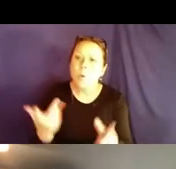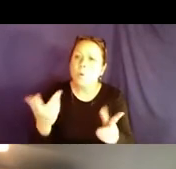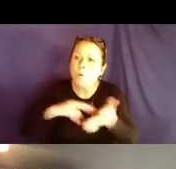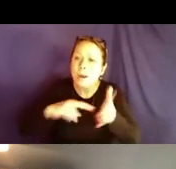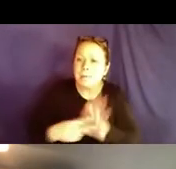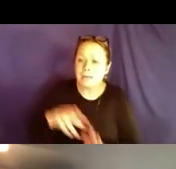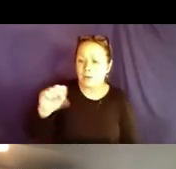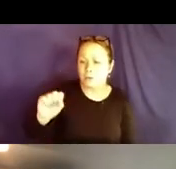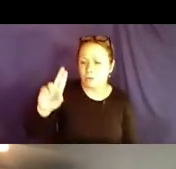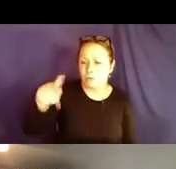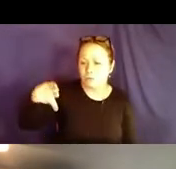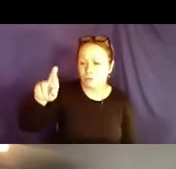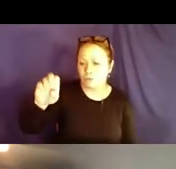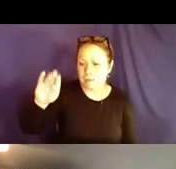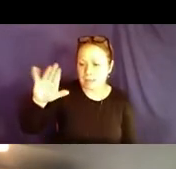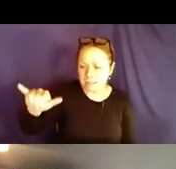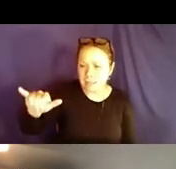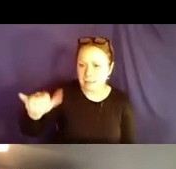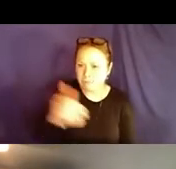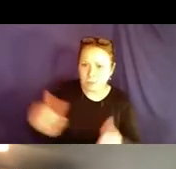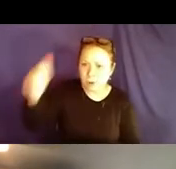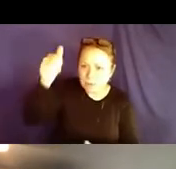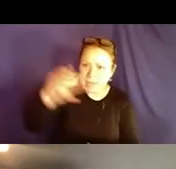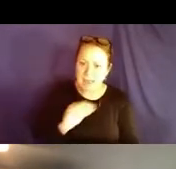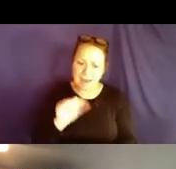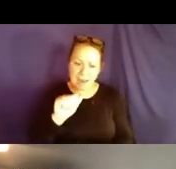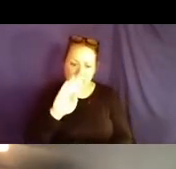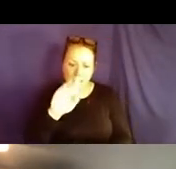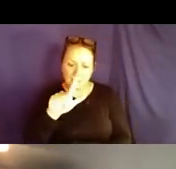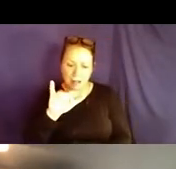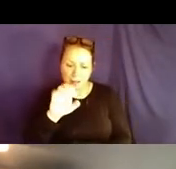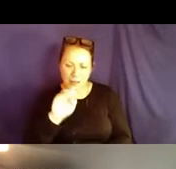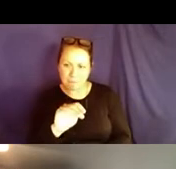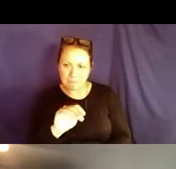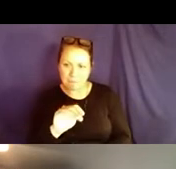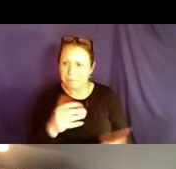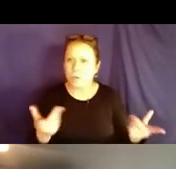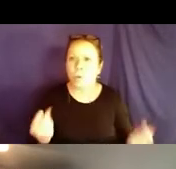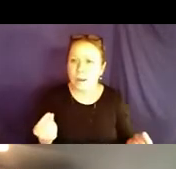release your imagination of the constraints of white supremacy and